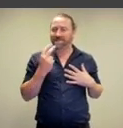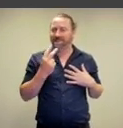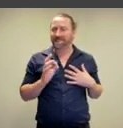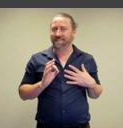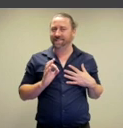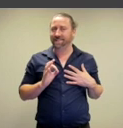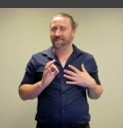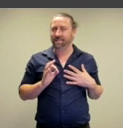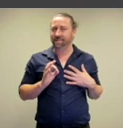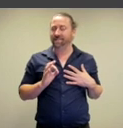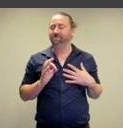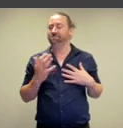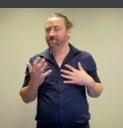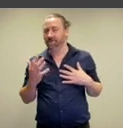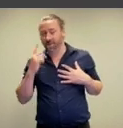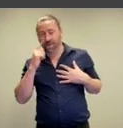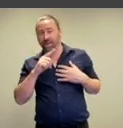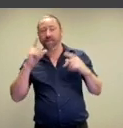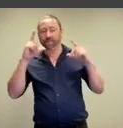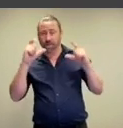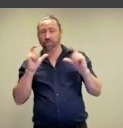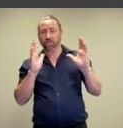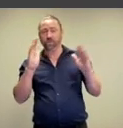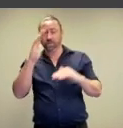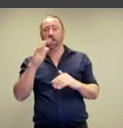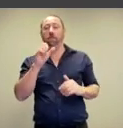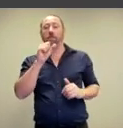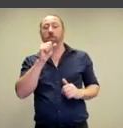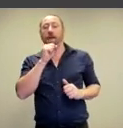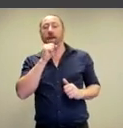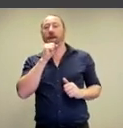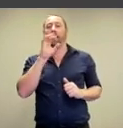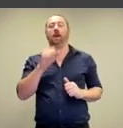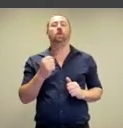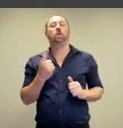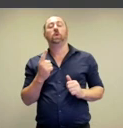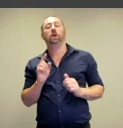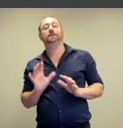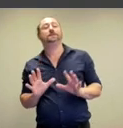but not seen and we see here, in this